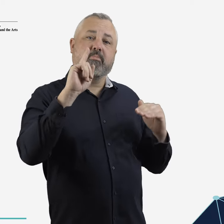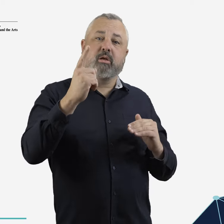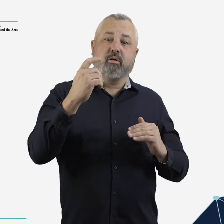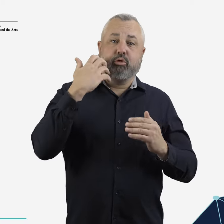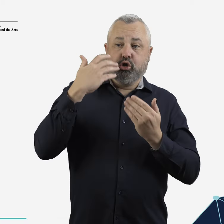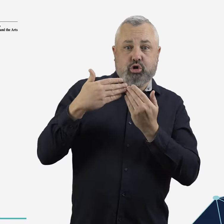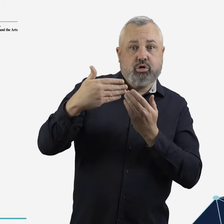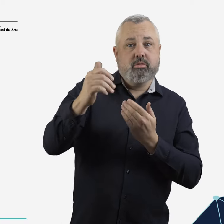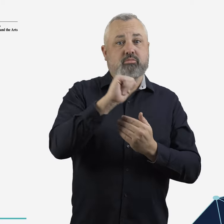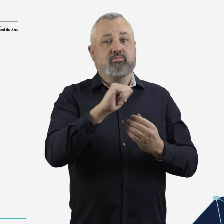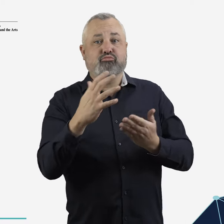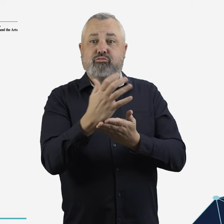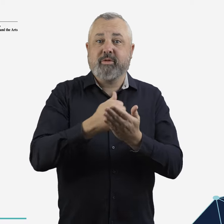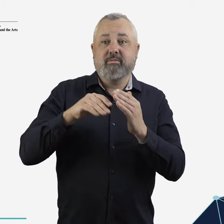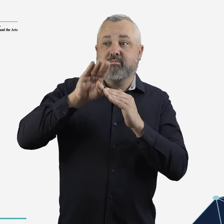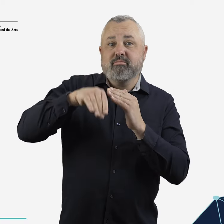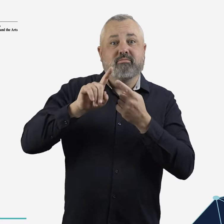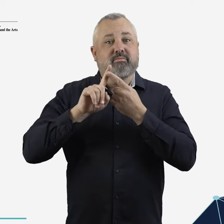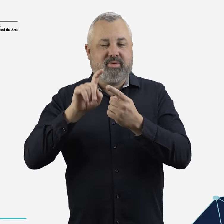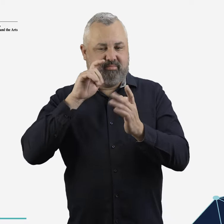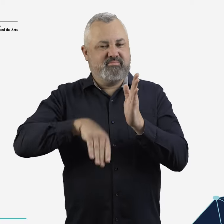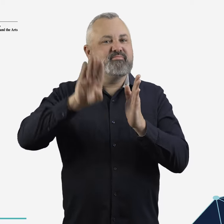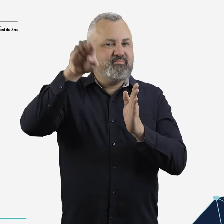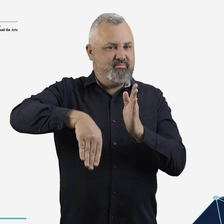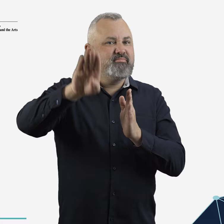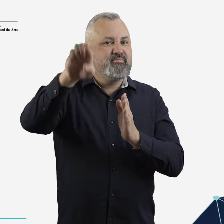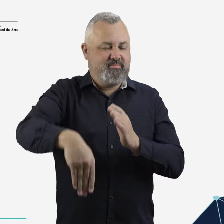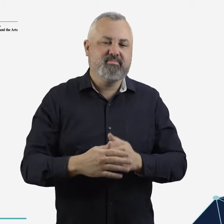But the aviation industry still faces a difficult period.